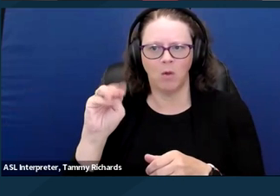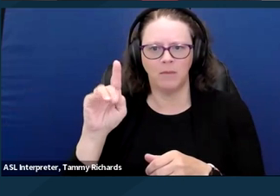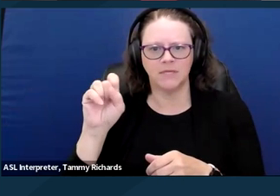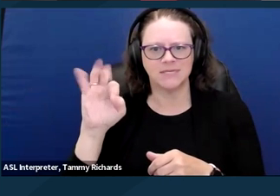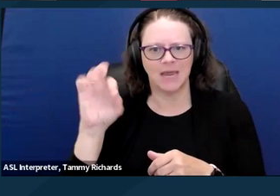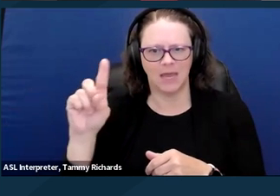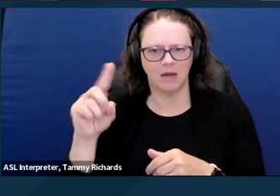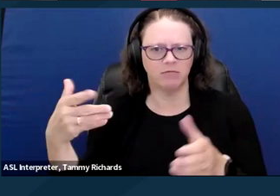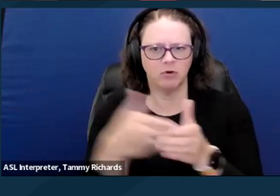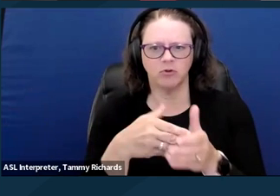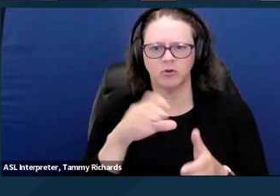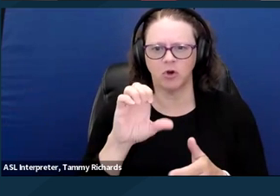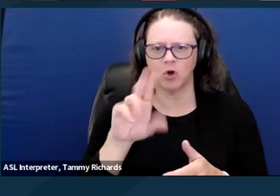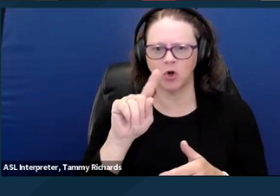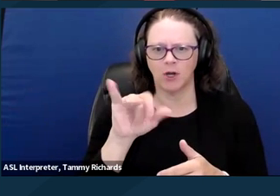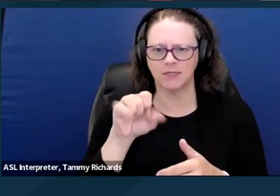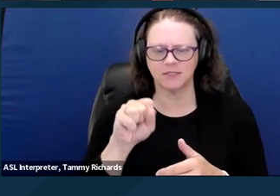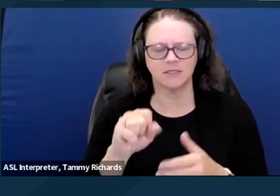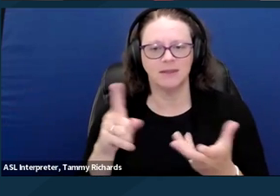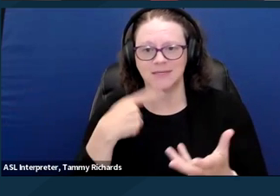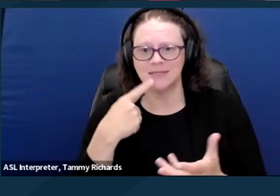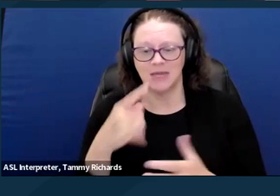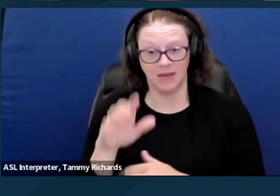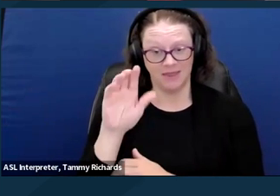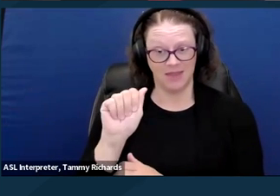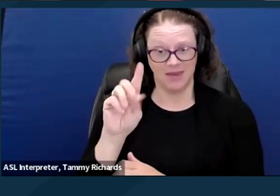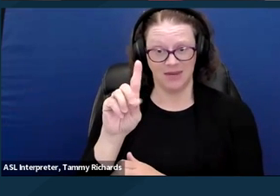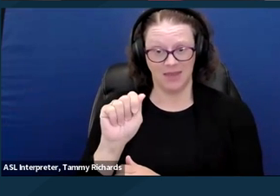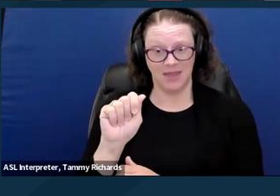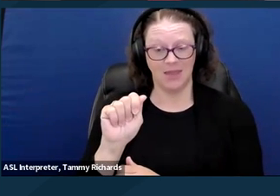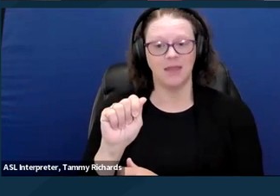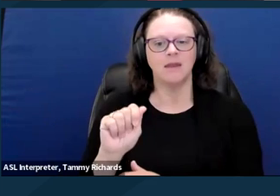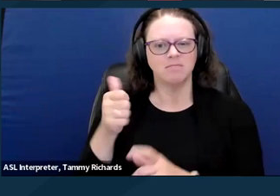that the Americans with Disabilities Act prohibits segregating people with disabilities,